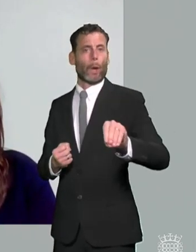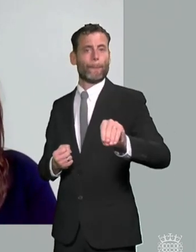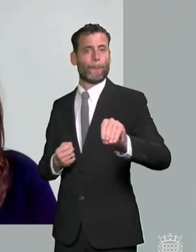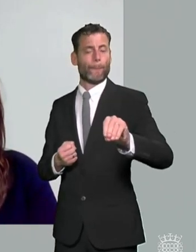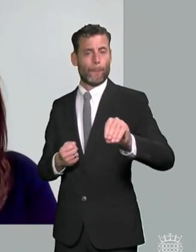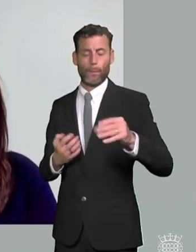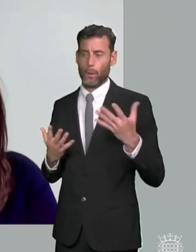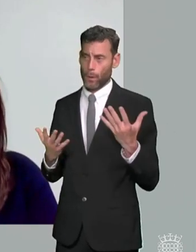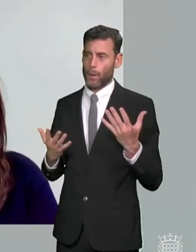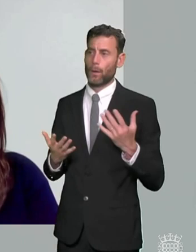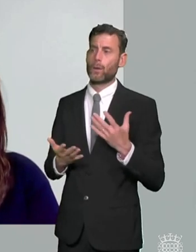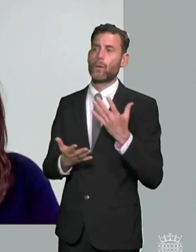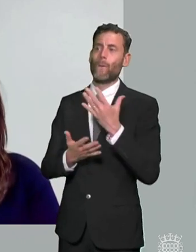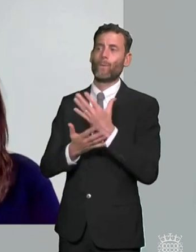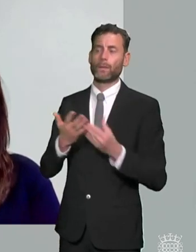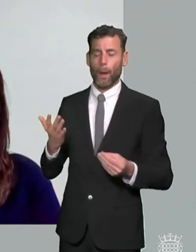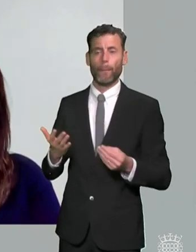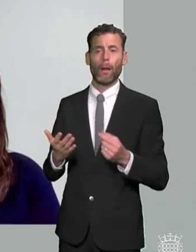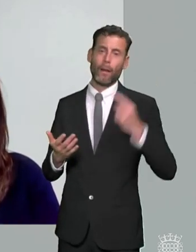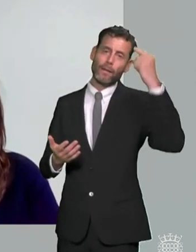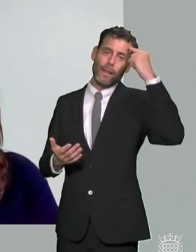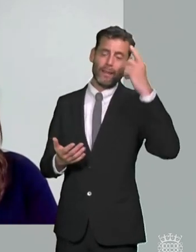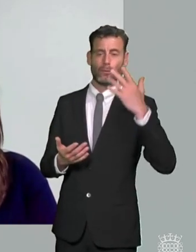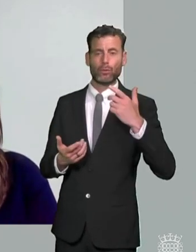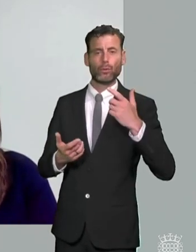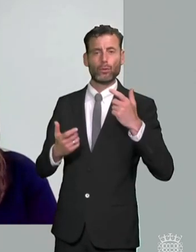of judicial review as a remedy when you look at the plans around the human rights act